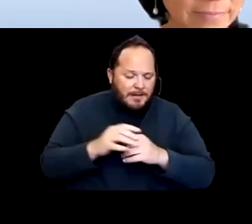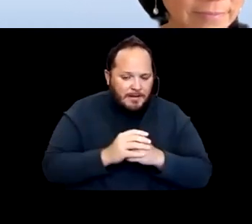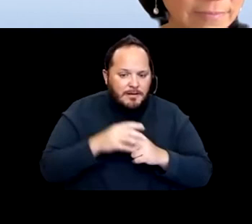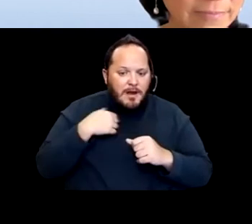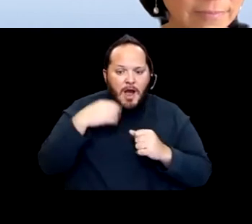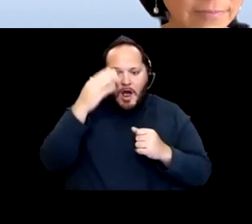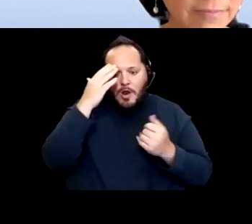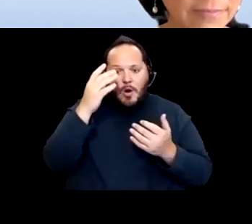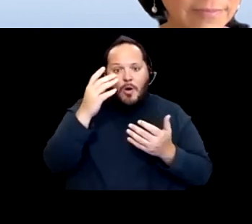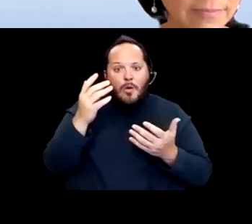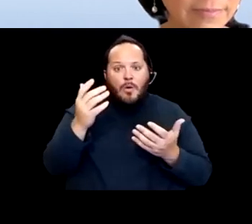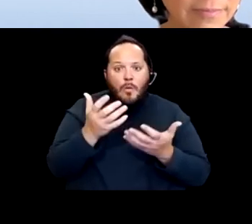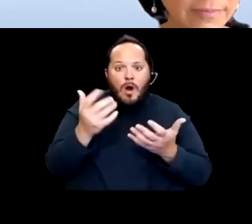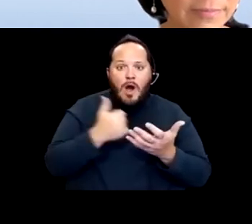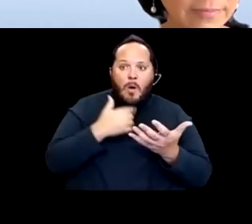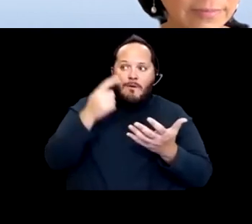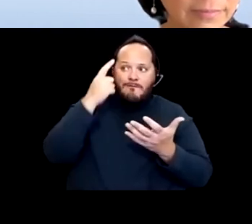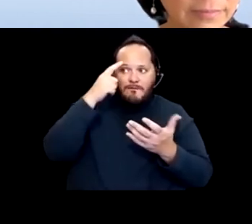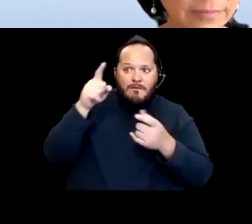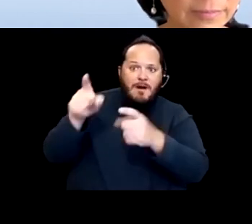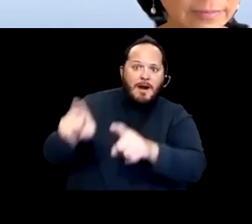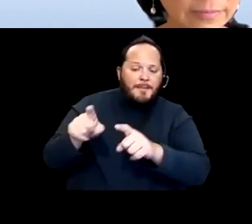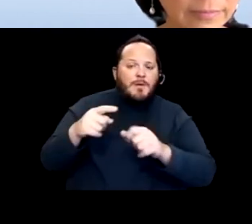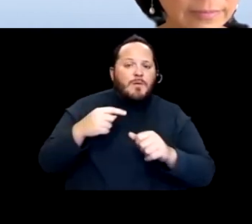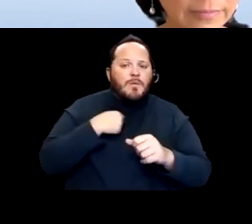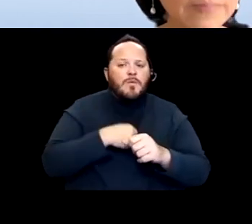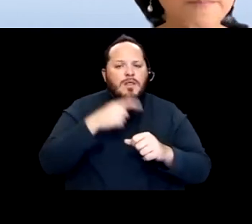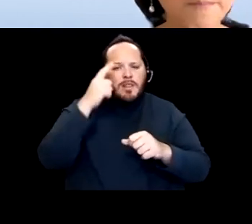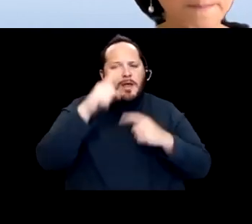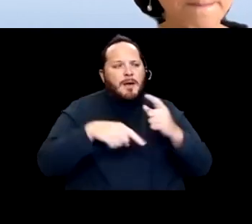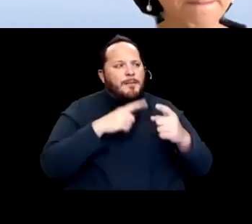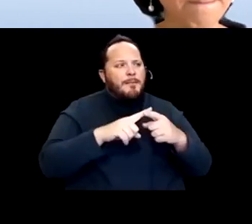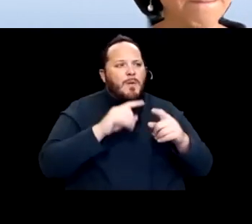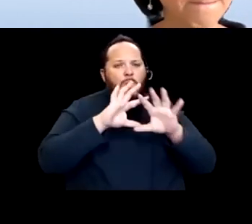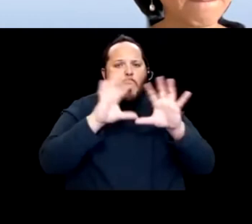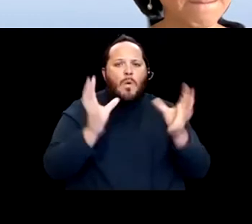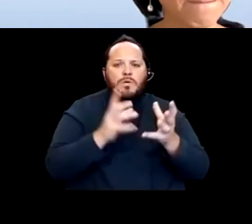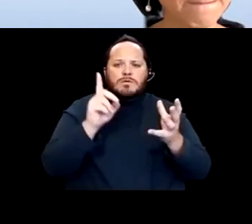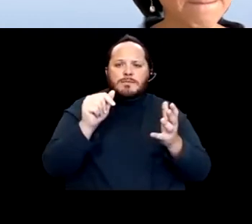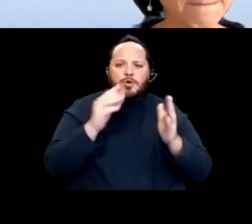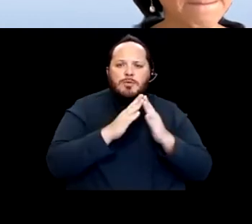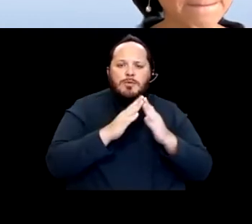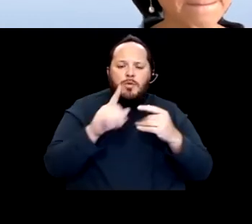is that we think about the whole disability community when we answer the question. There are gonna be people